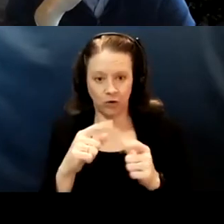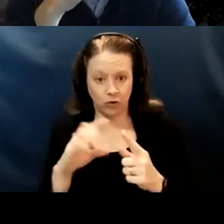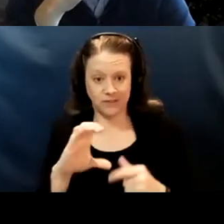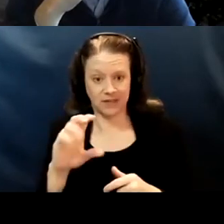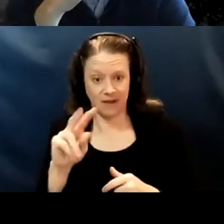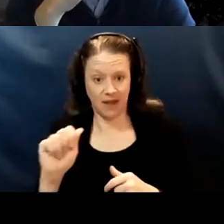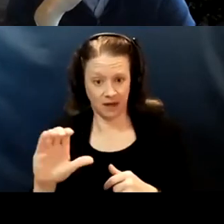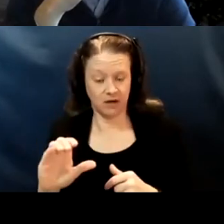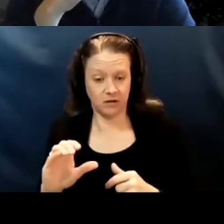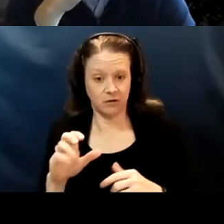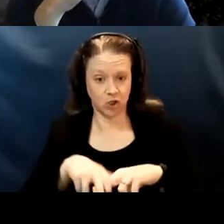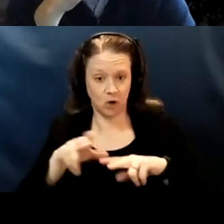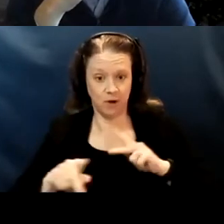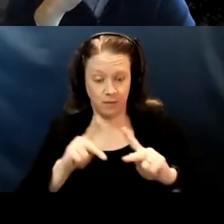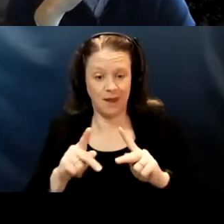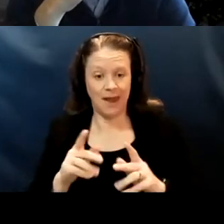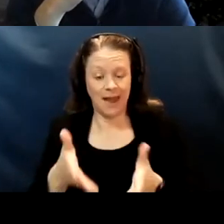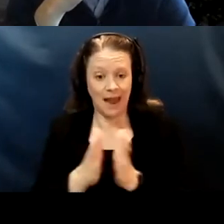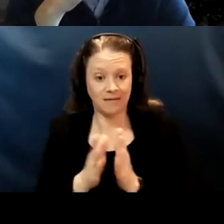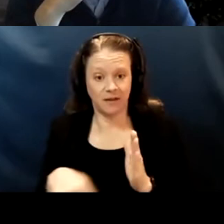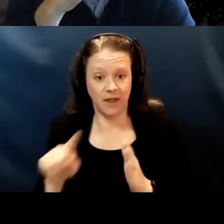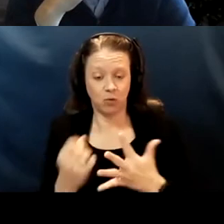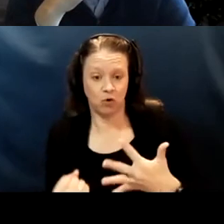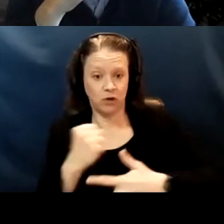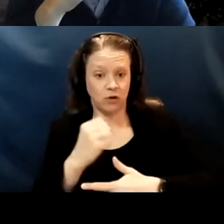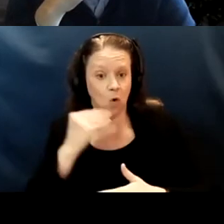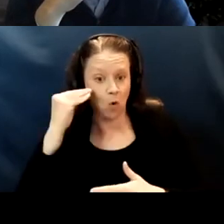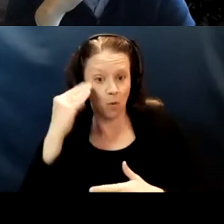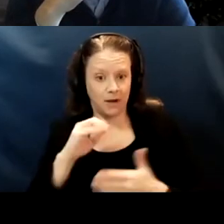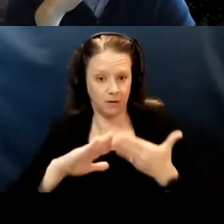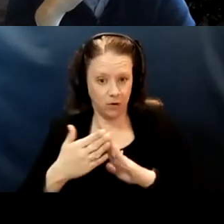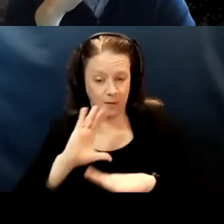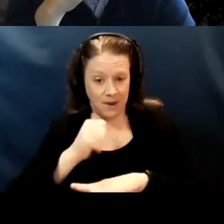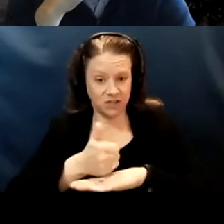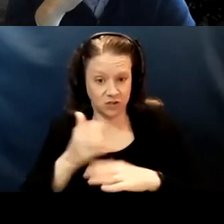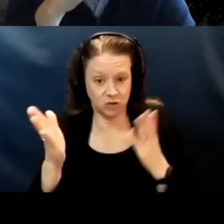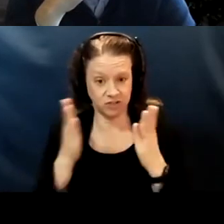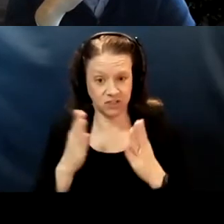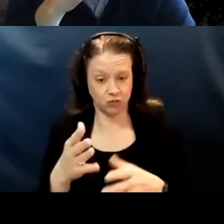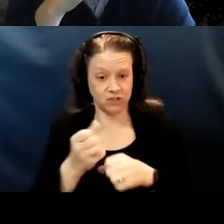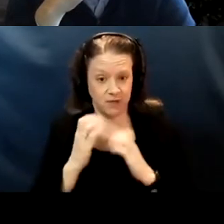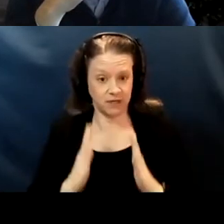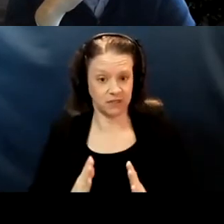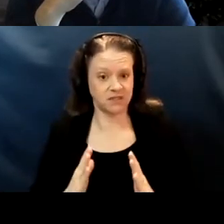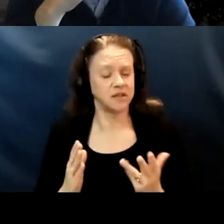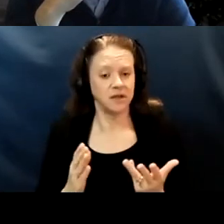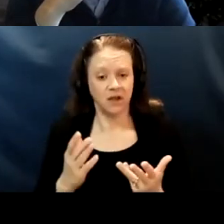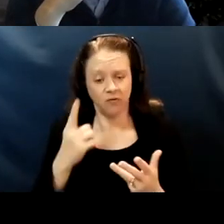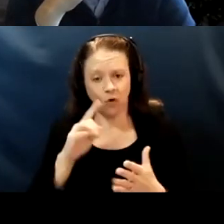specifically home and community-based services recipients in this allocation framework. And so that I feel like was the sort